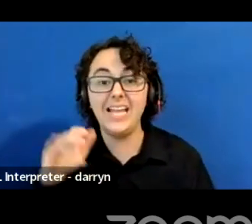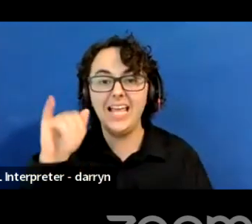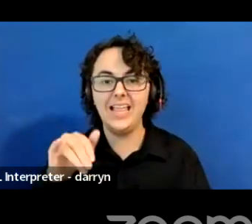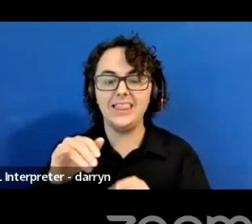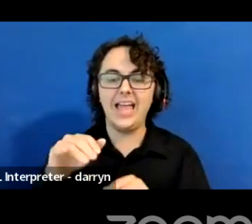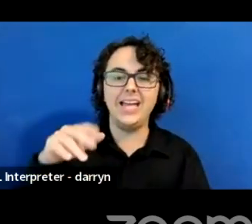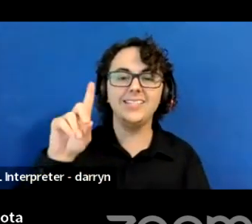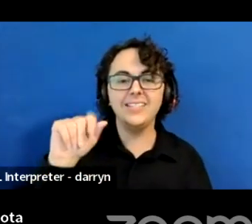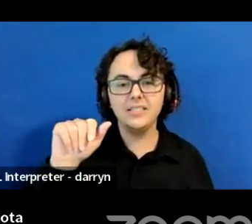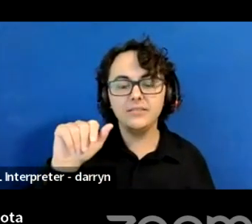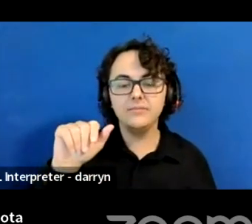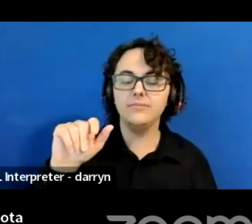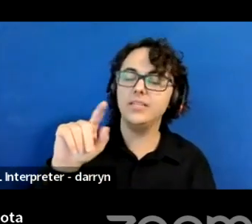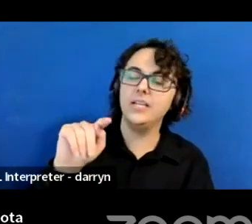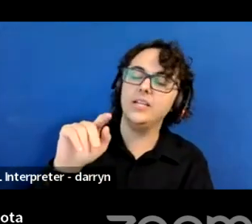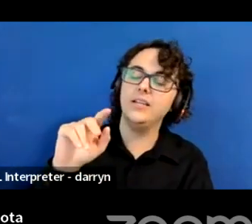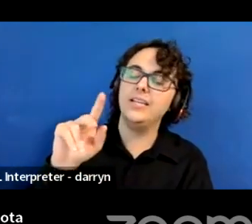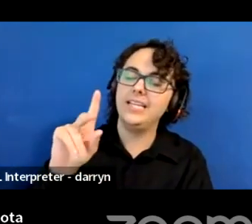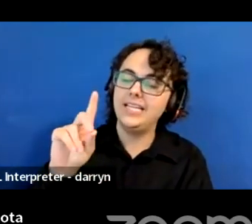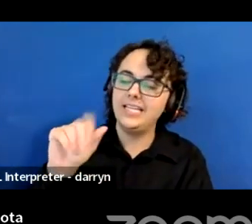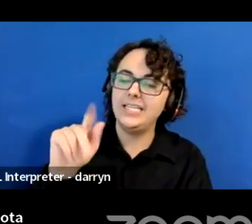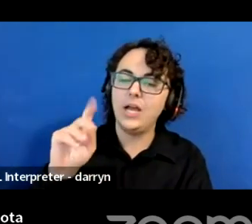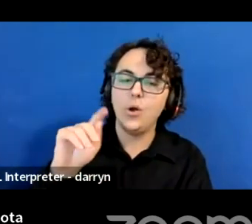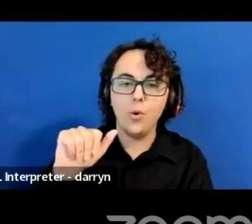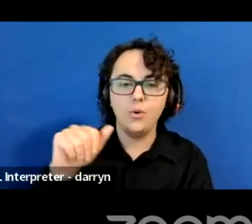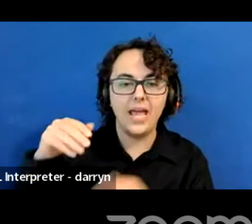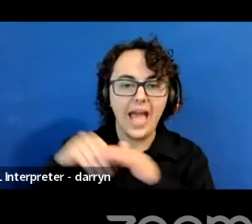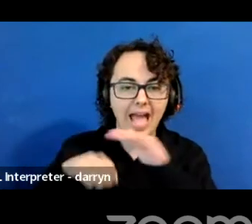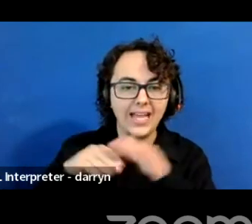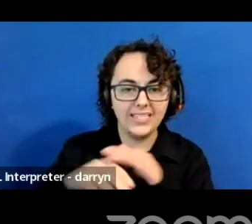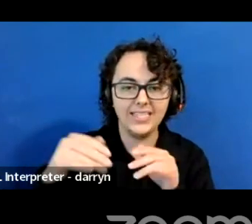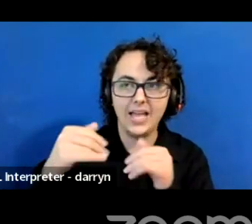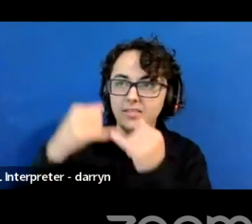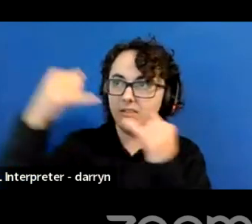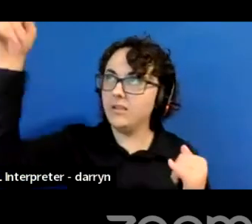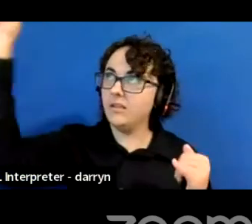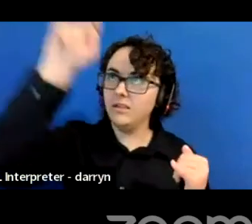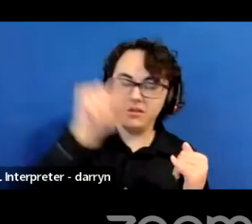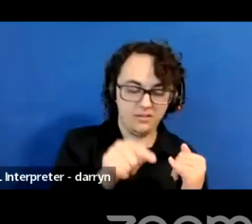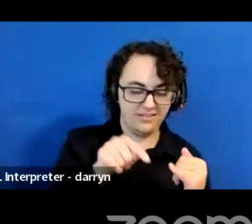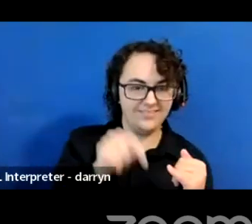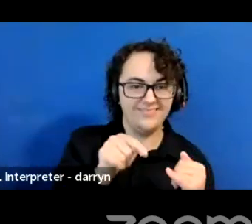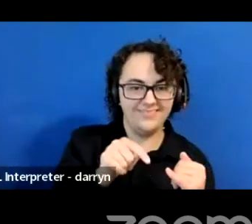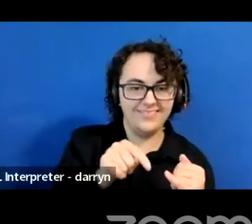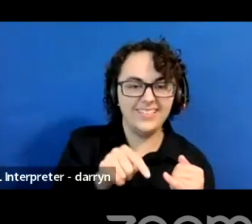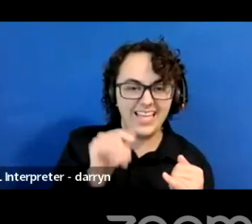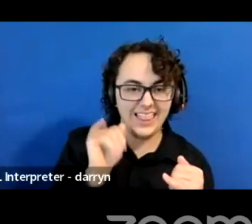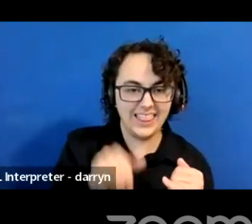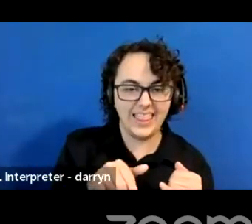But I really started way before that and right around the time of the BP oil spill.